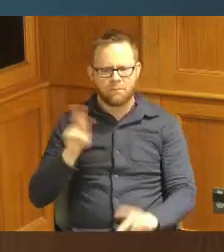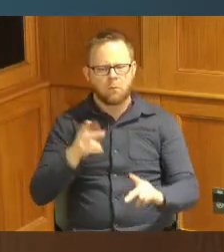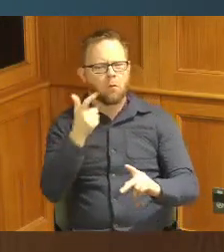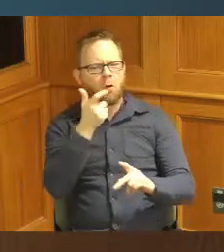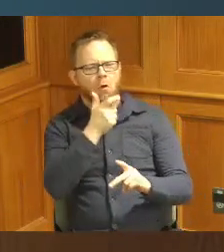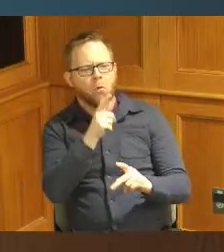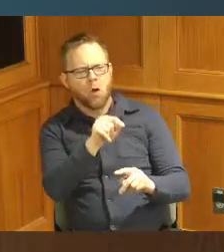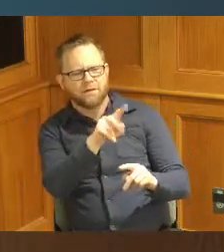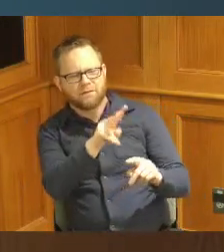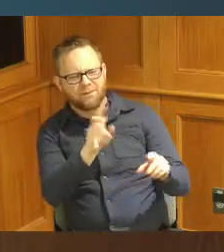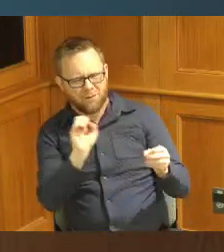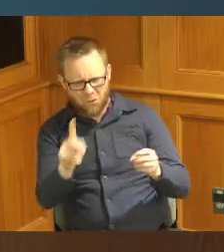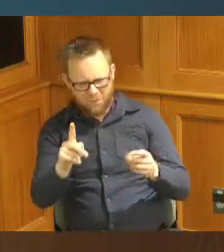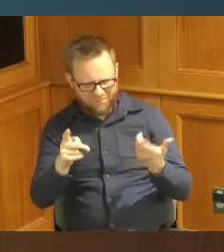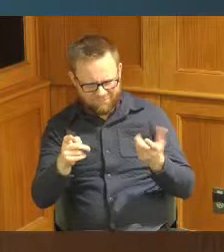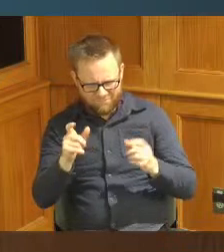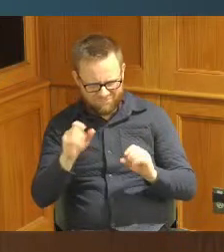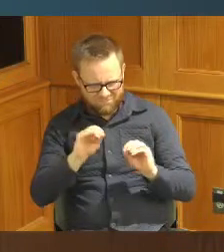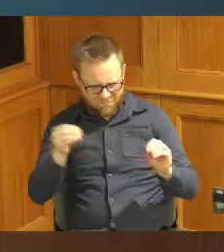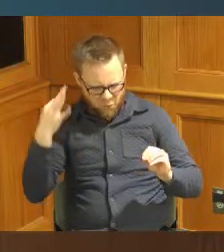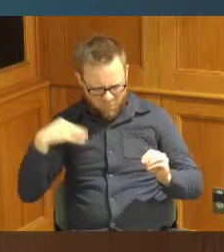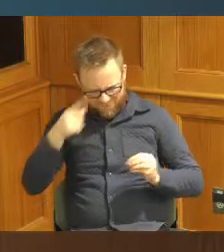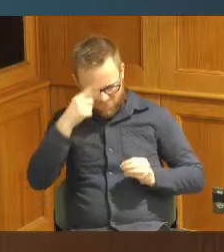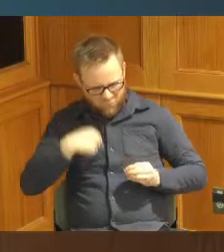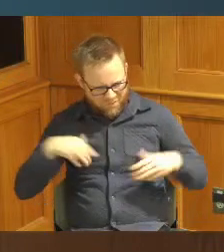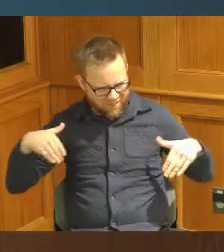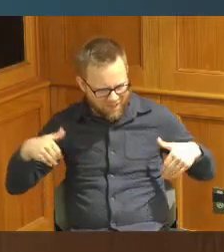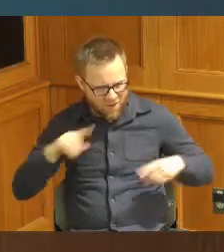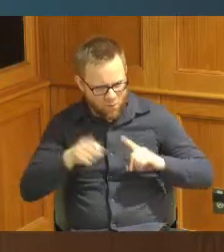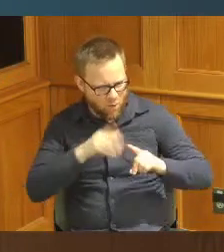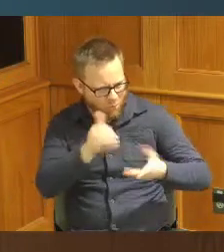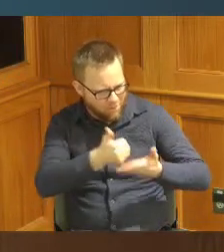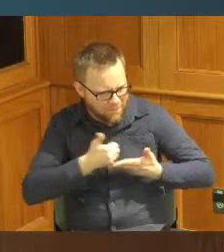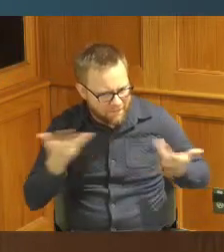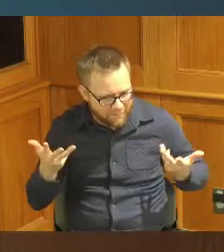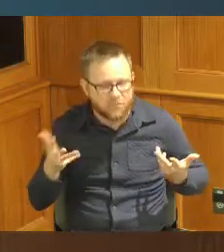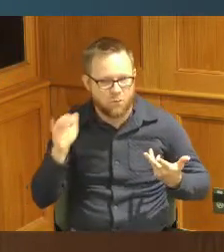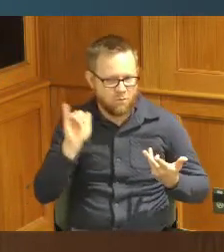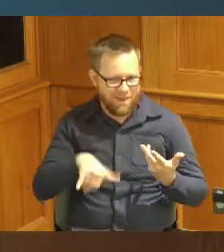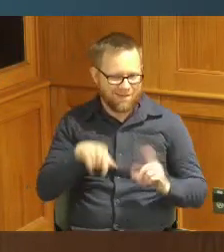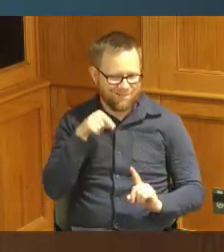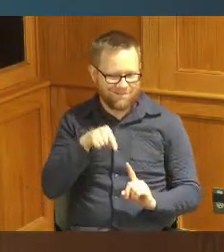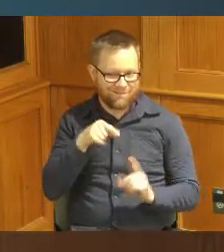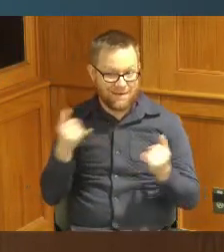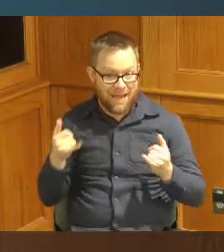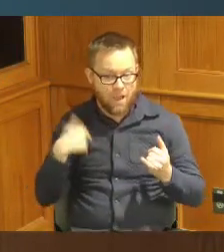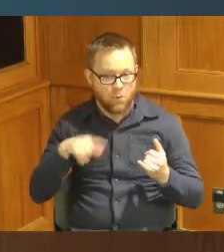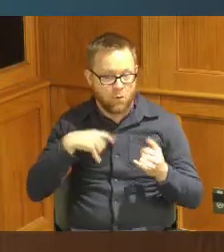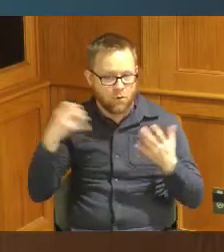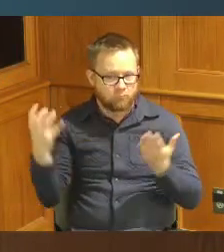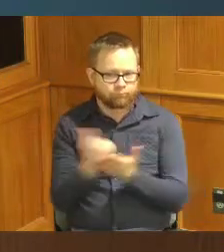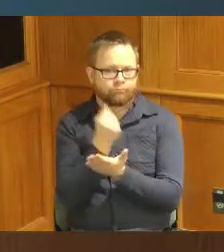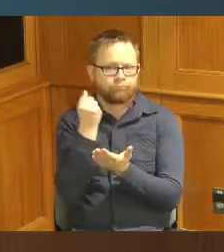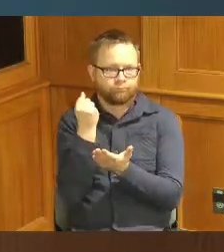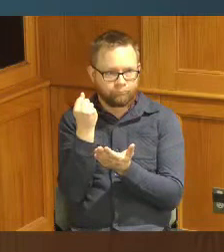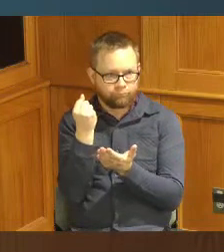doorstep or my community when is it going to help me so that's why we want to take time out to have